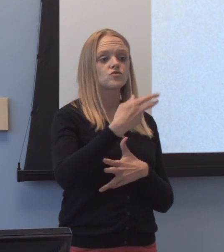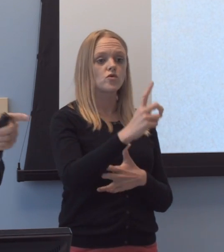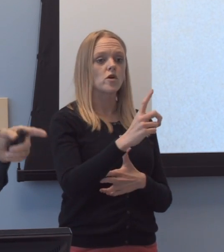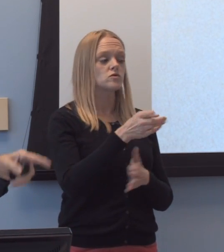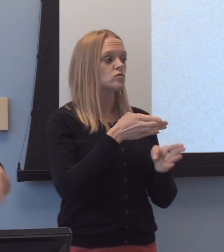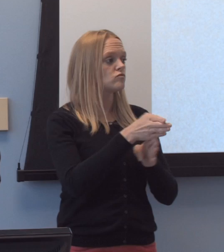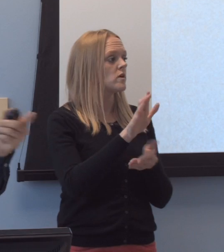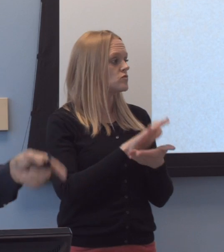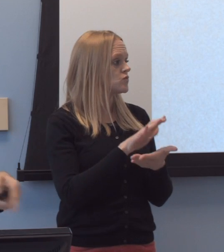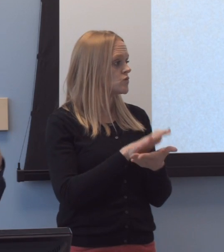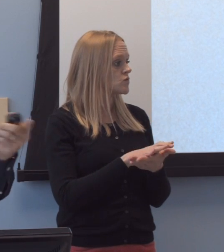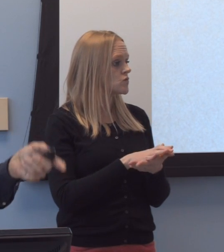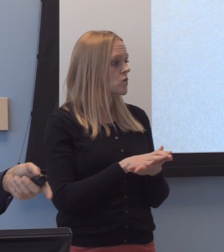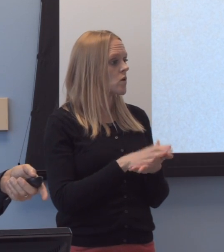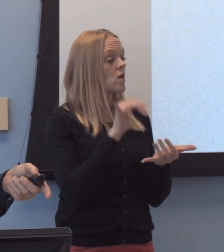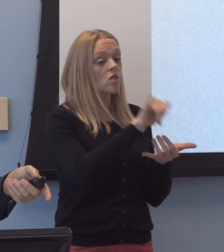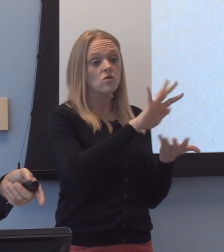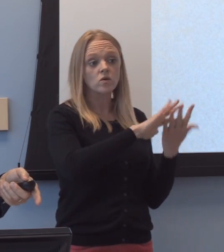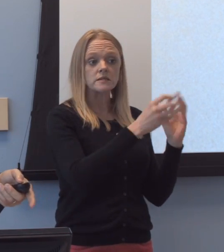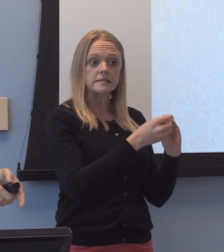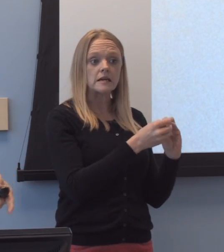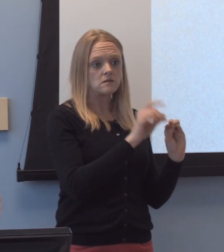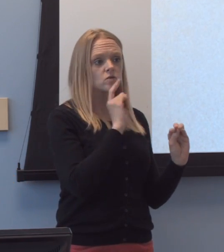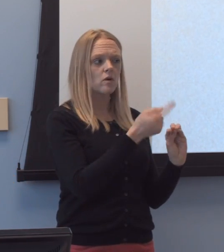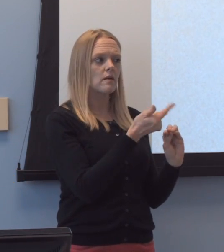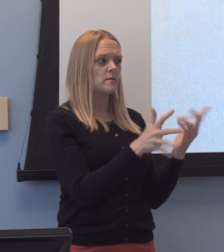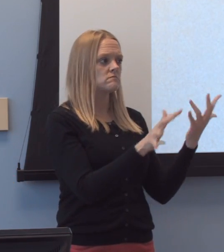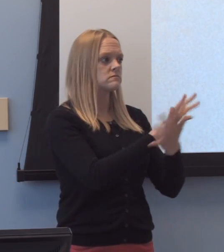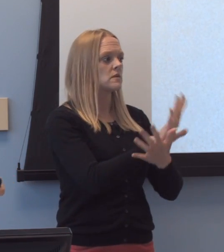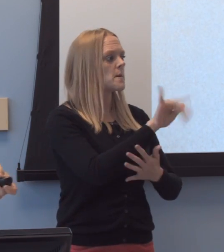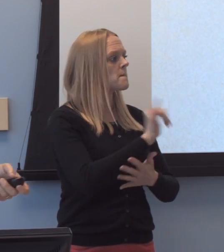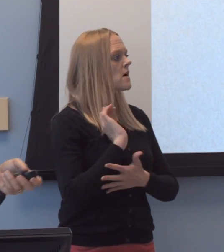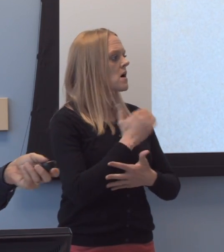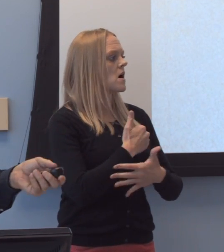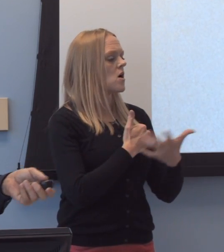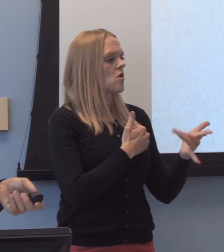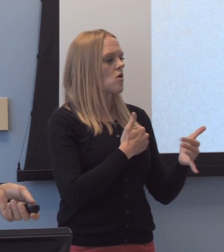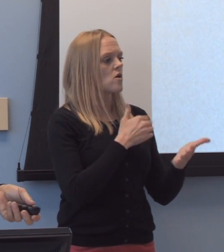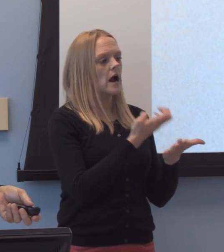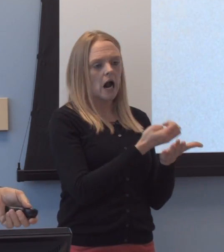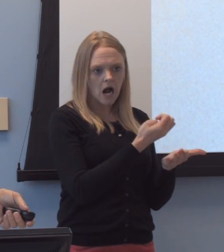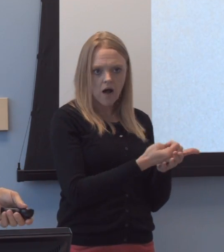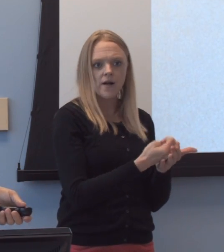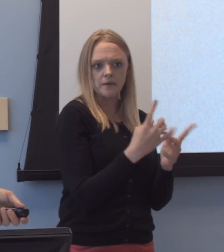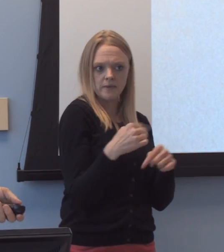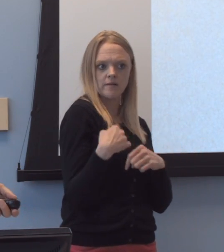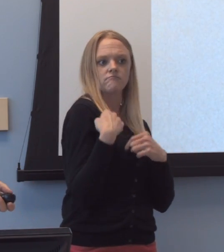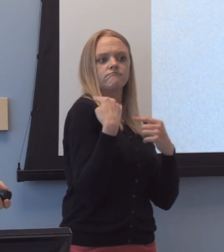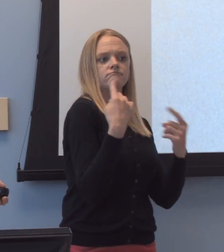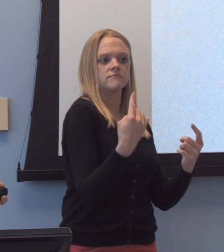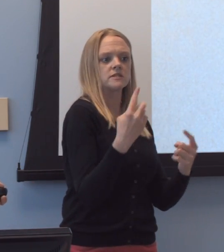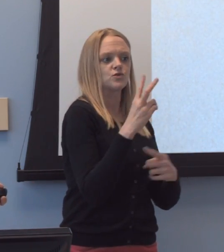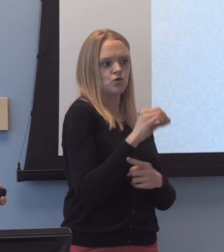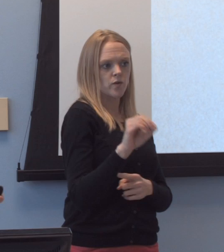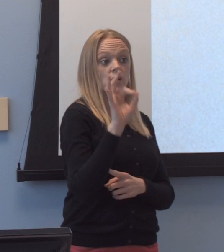And now these data were slammed a bit by our ec-by the economy in the last, uh, since 2009,